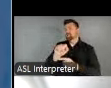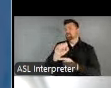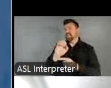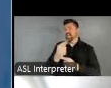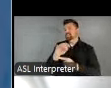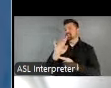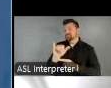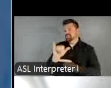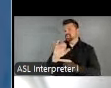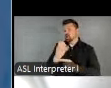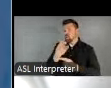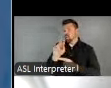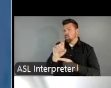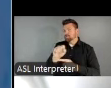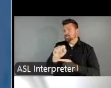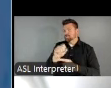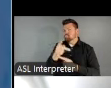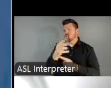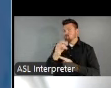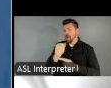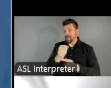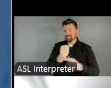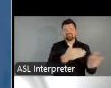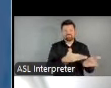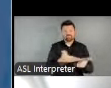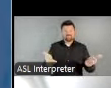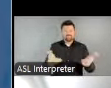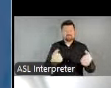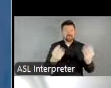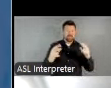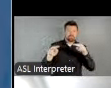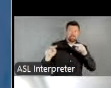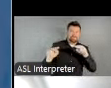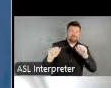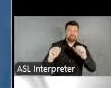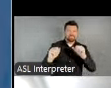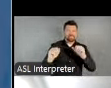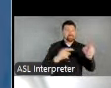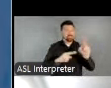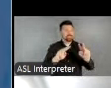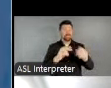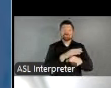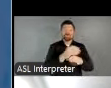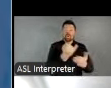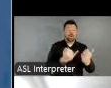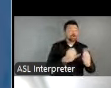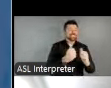I know many tuning in may in fact be local arts agencies, hello out there, everybody, we thought